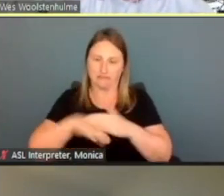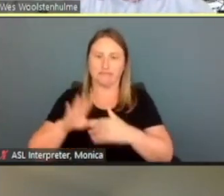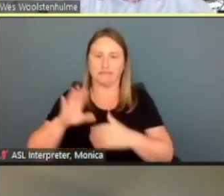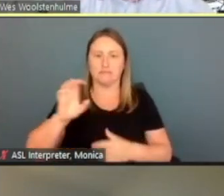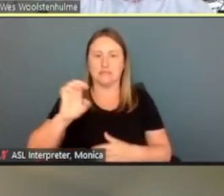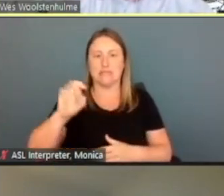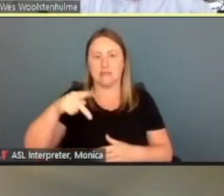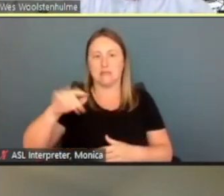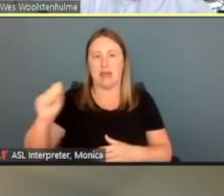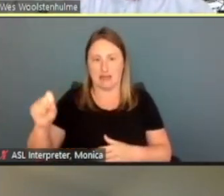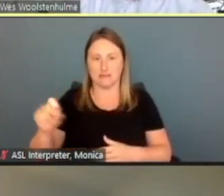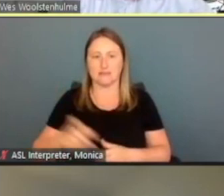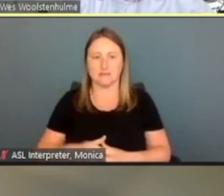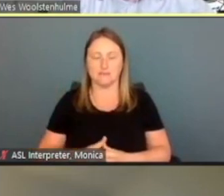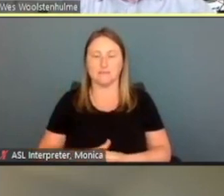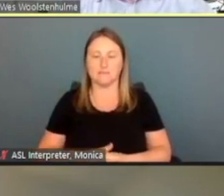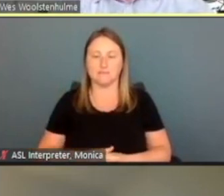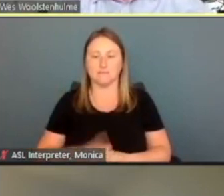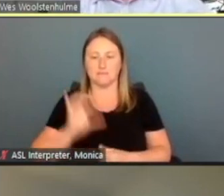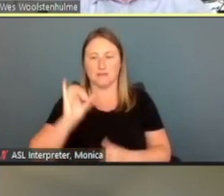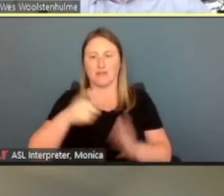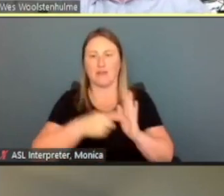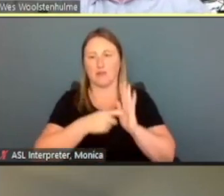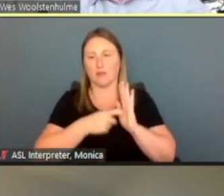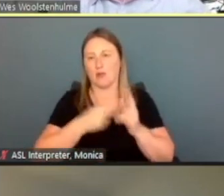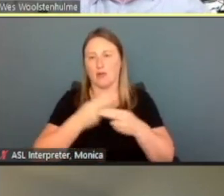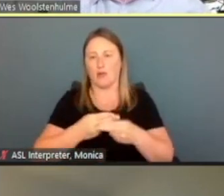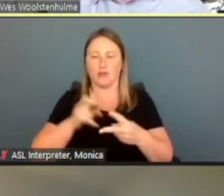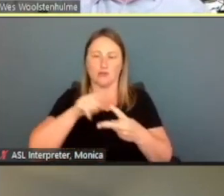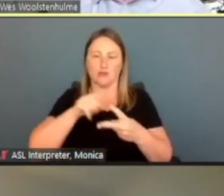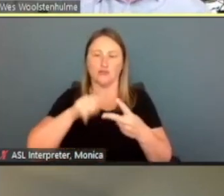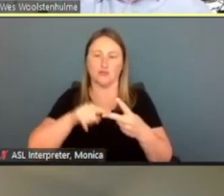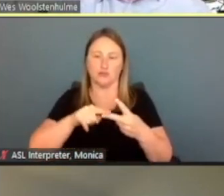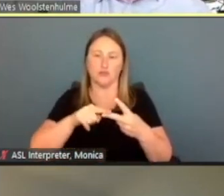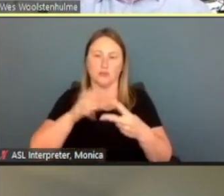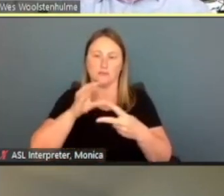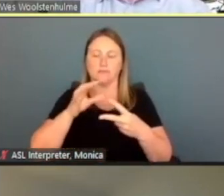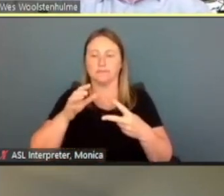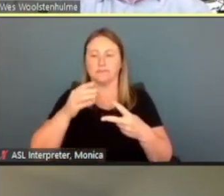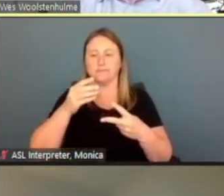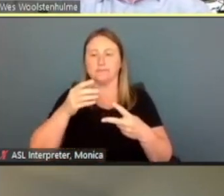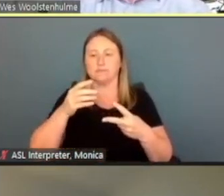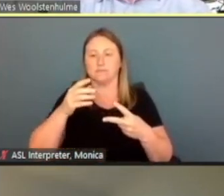Because it requires what we call two-factor authentication. Not only the username and password,